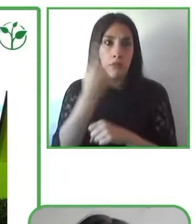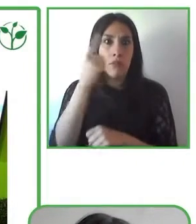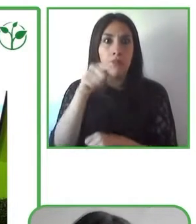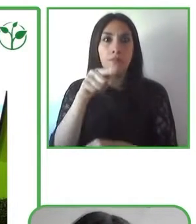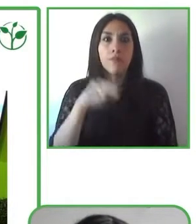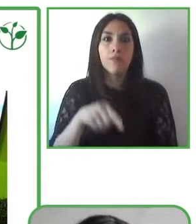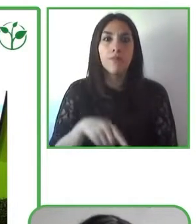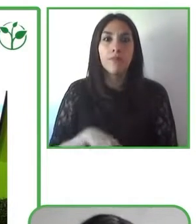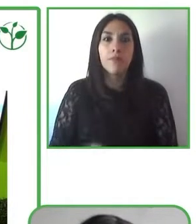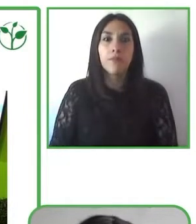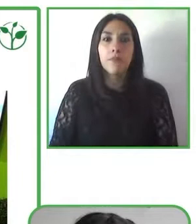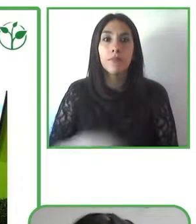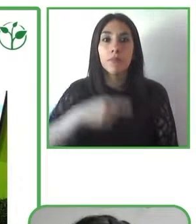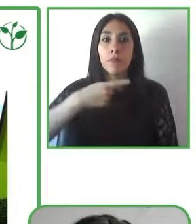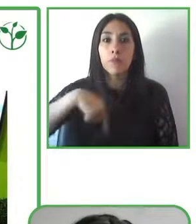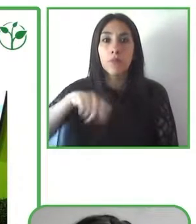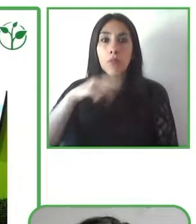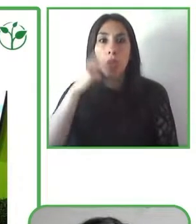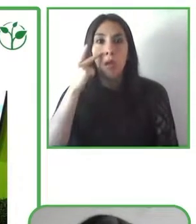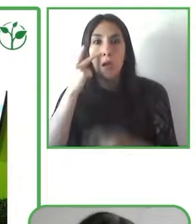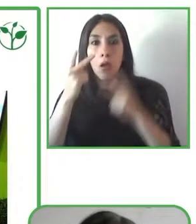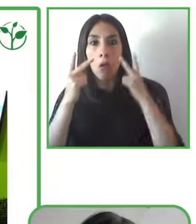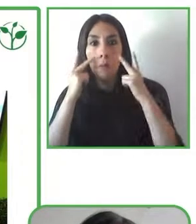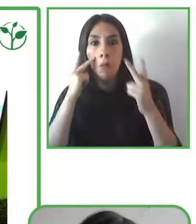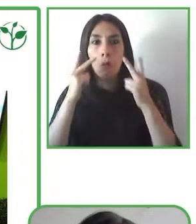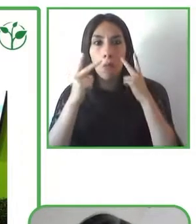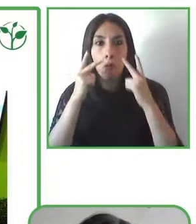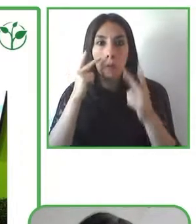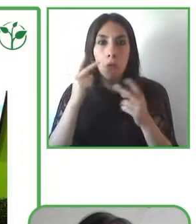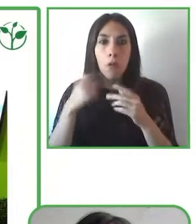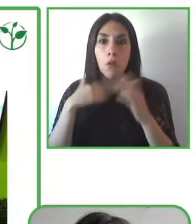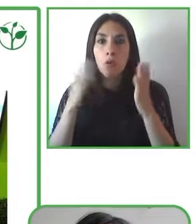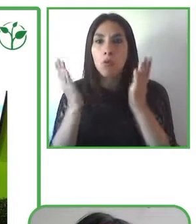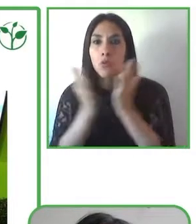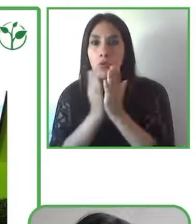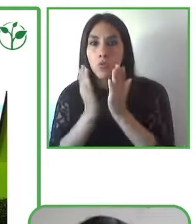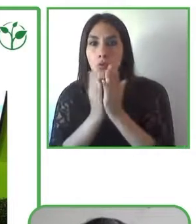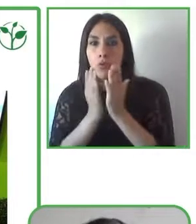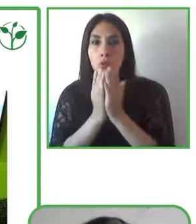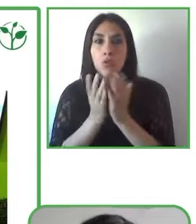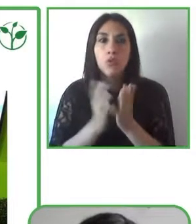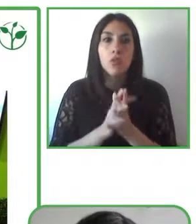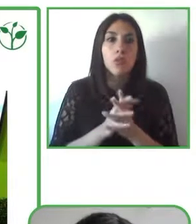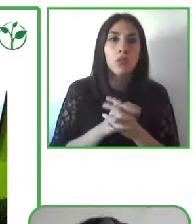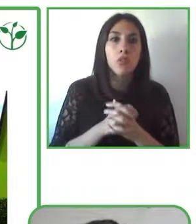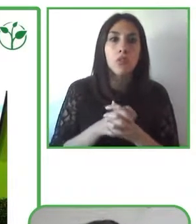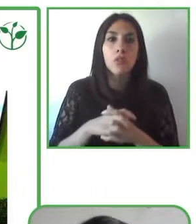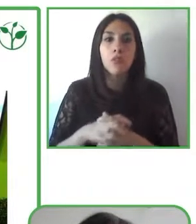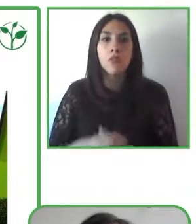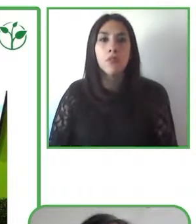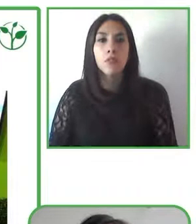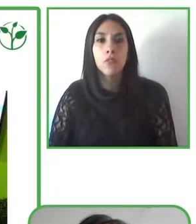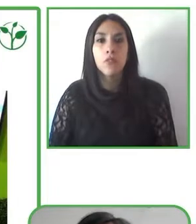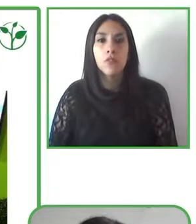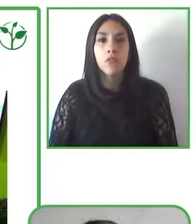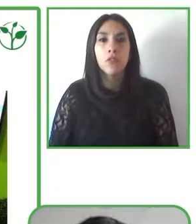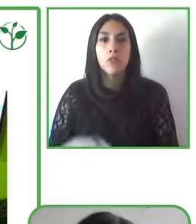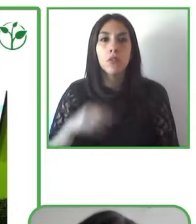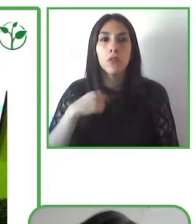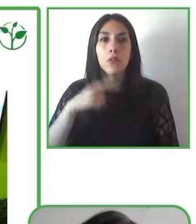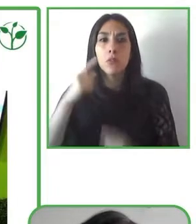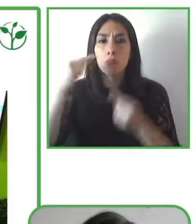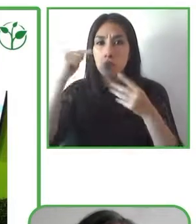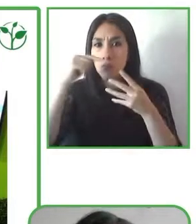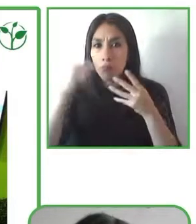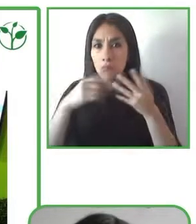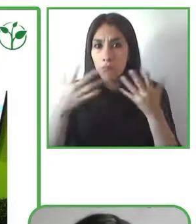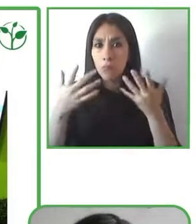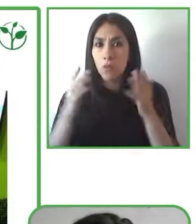and over time we were able to see that students at school perhaps found that the materials the books